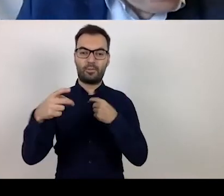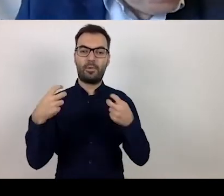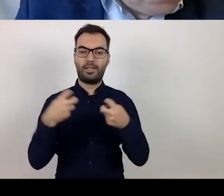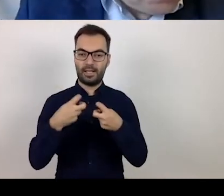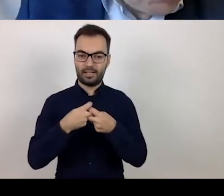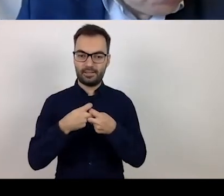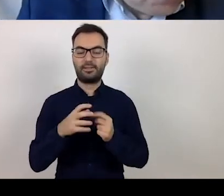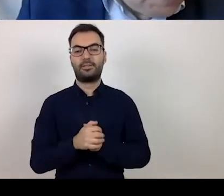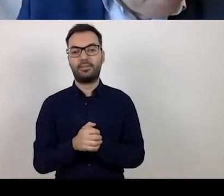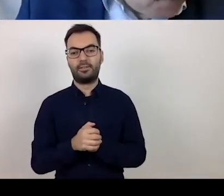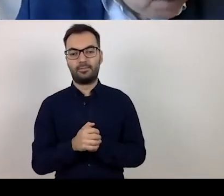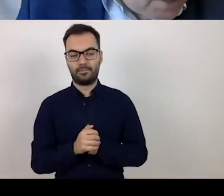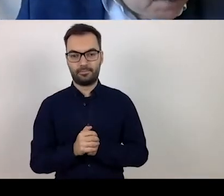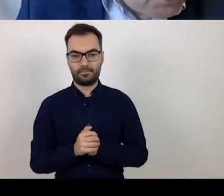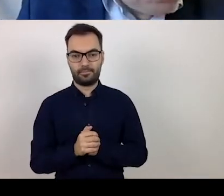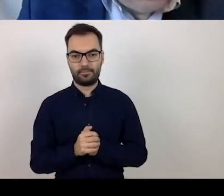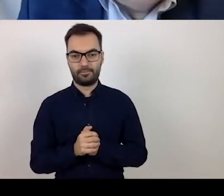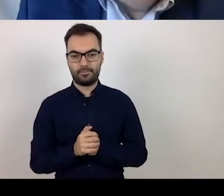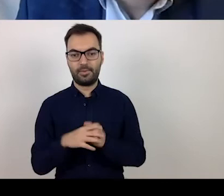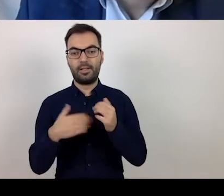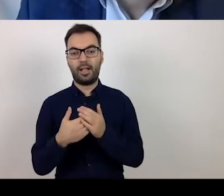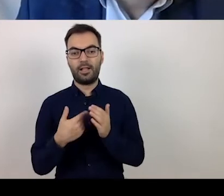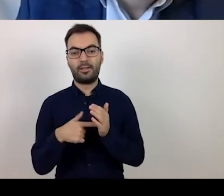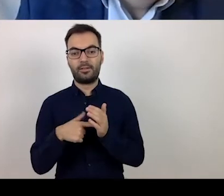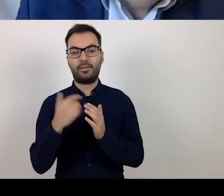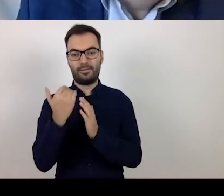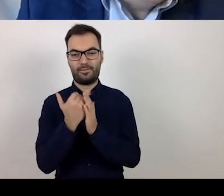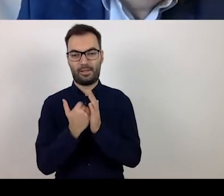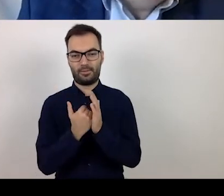At the same time, under these formal conditions,